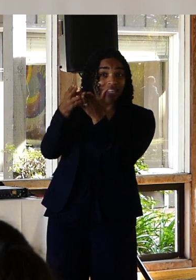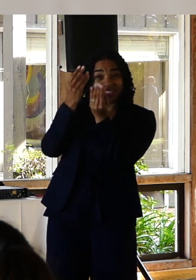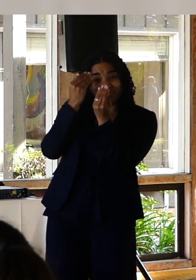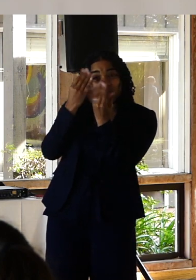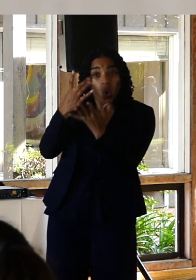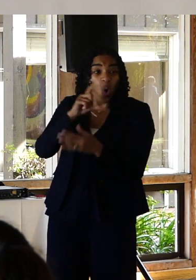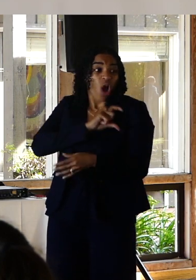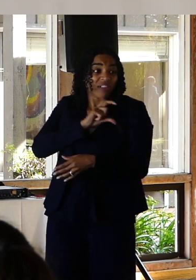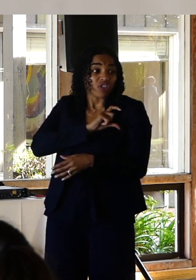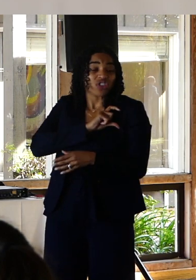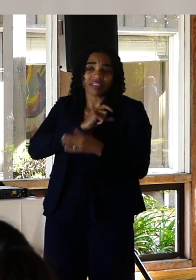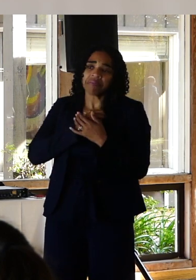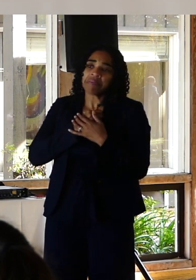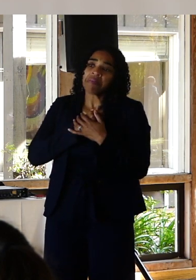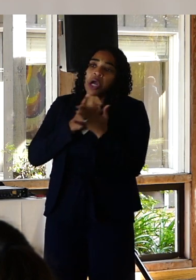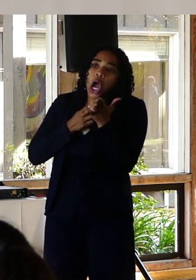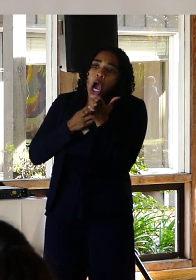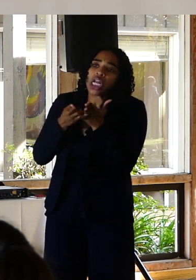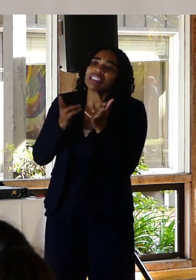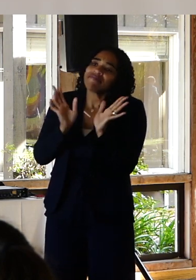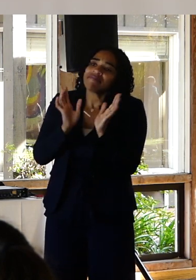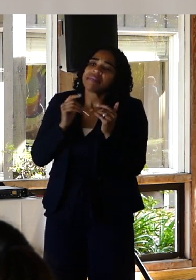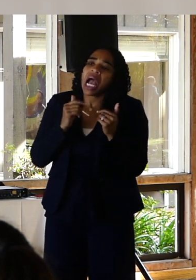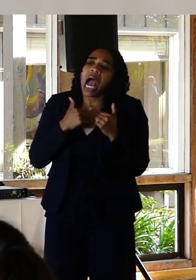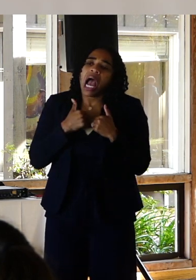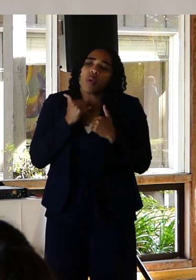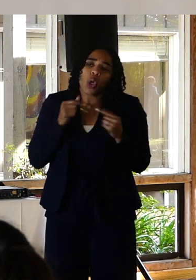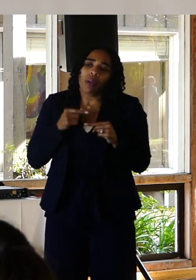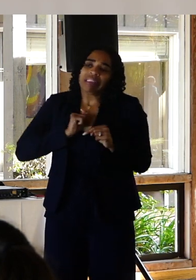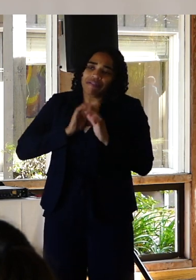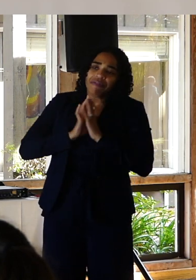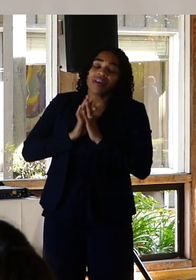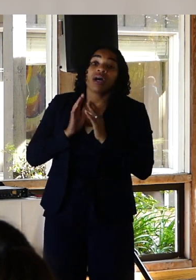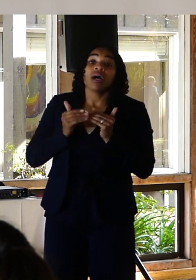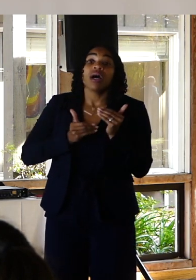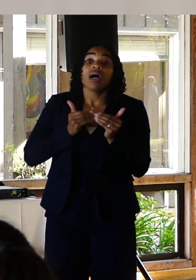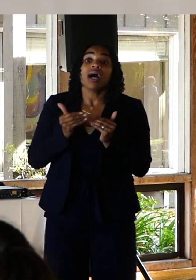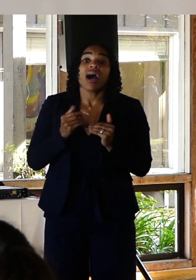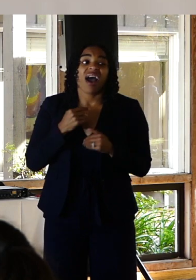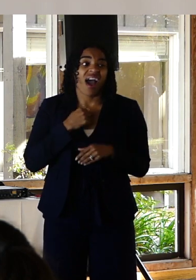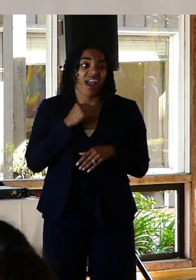With that bridge patrol officer, I lied through my teeth to the California Highway Patrol.